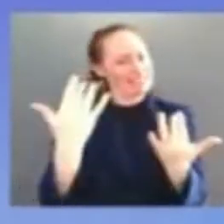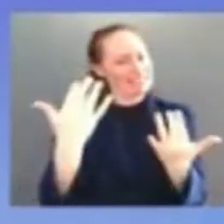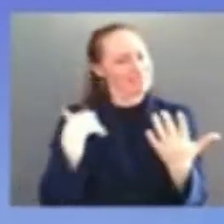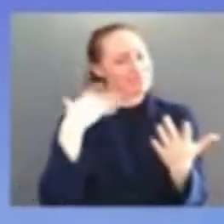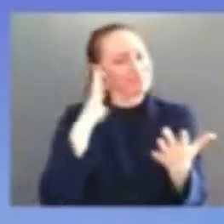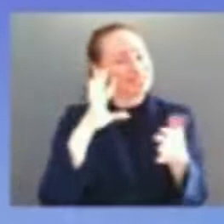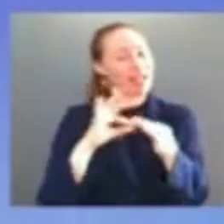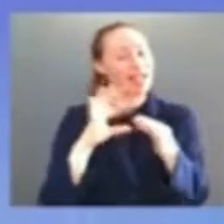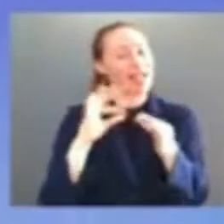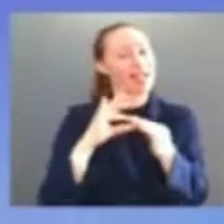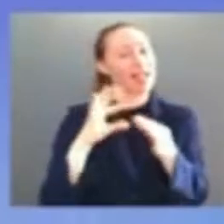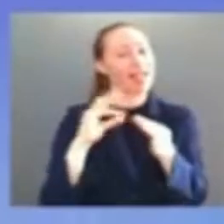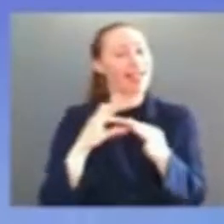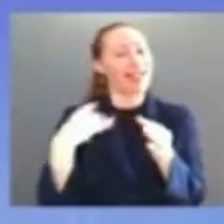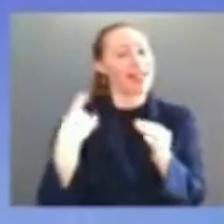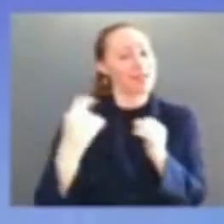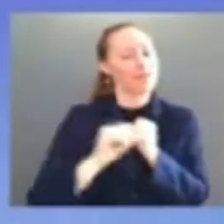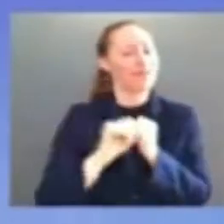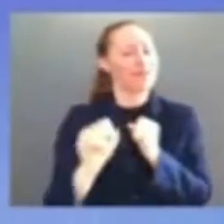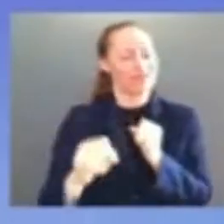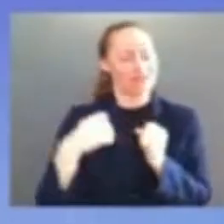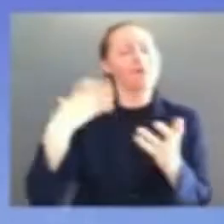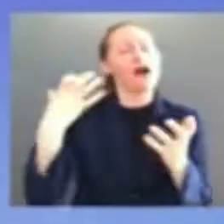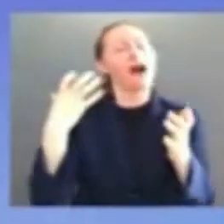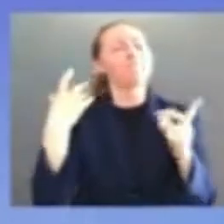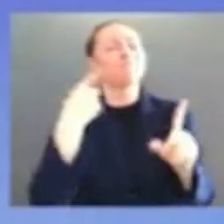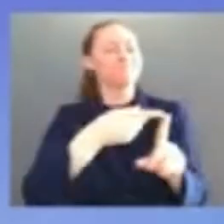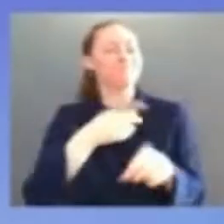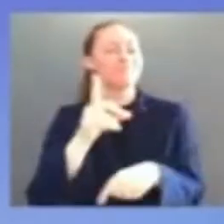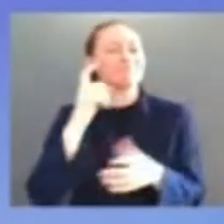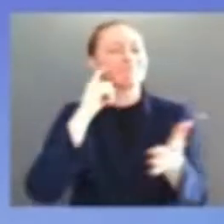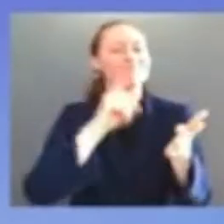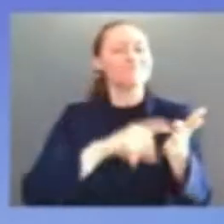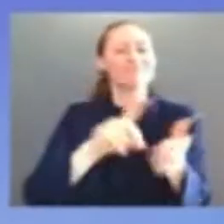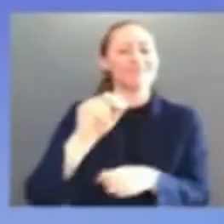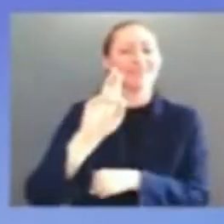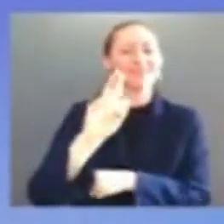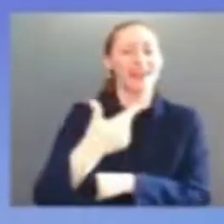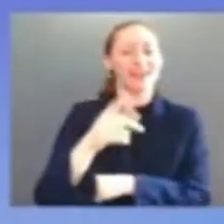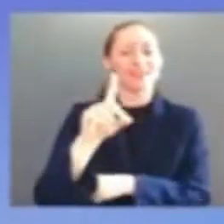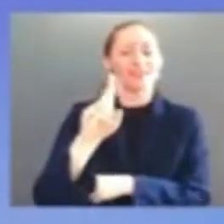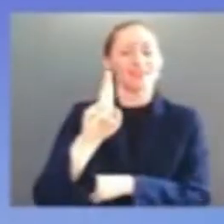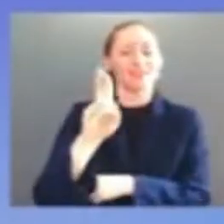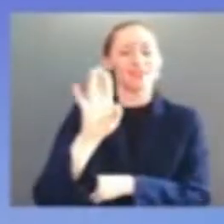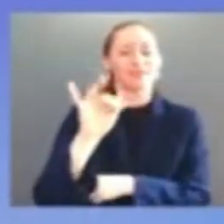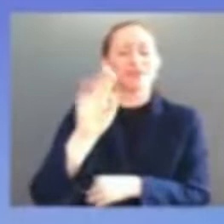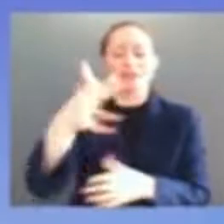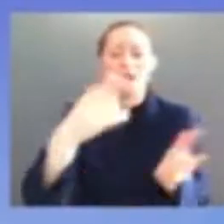hearing how you executed the strategy by the hour every day to keep the committee together